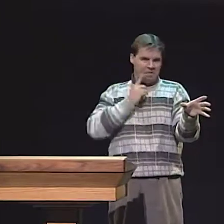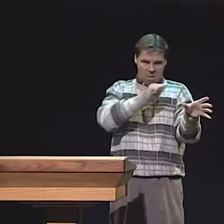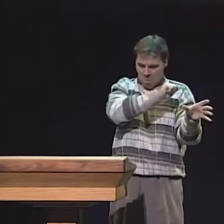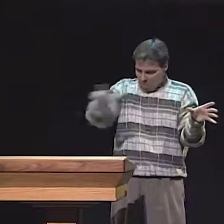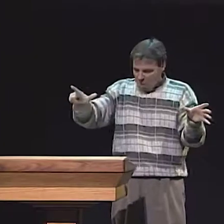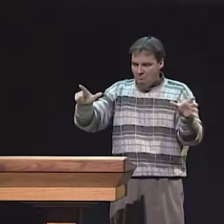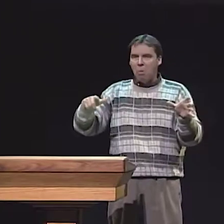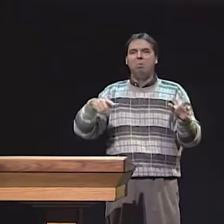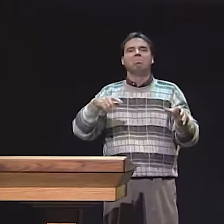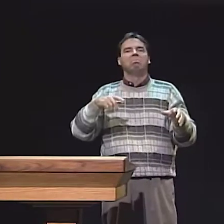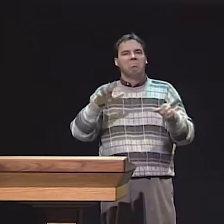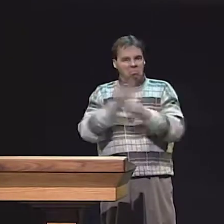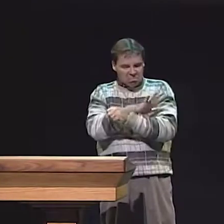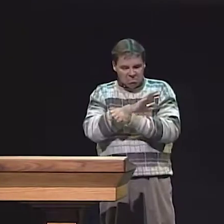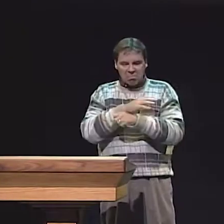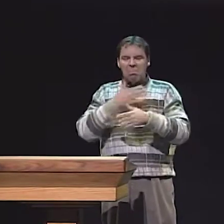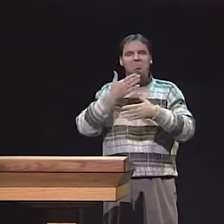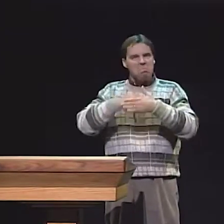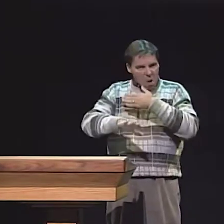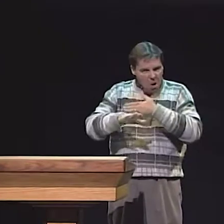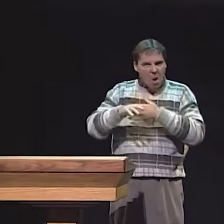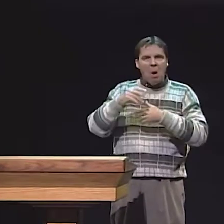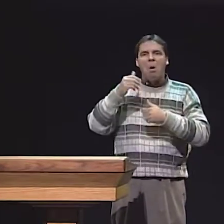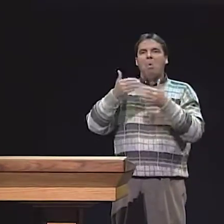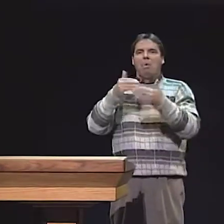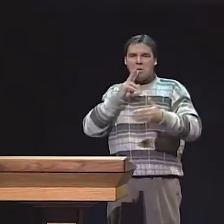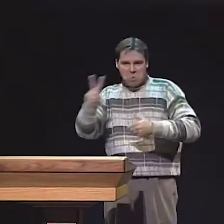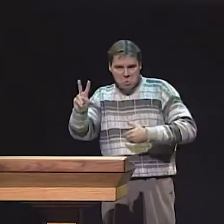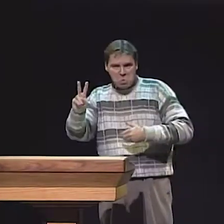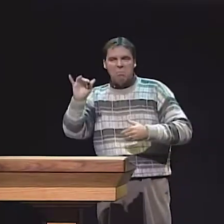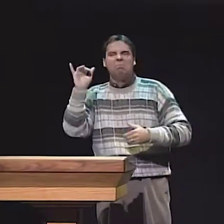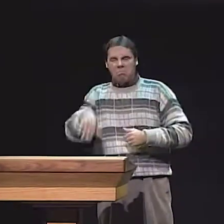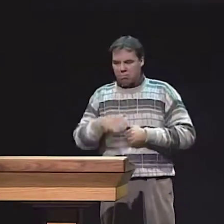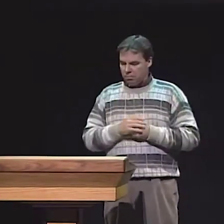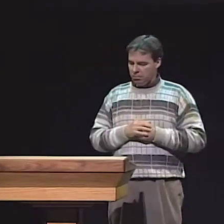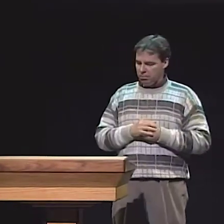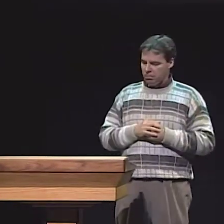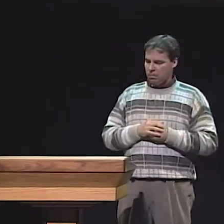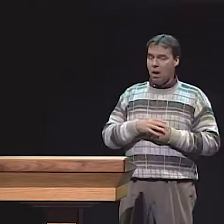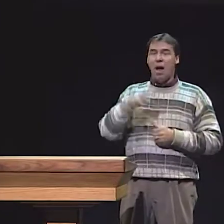IN FIRST, SECOND, AND THIRD GRADE, AND THE CHILDREN IN THE SECOND CLASS WERE FOURTH, FIFTH, AND SIXTH GRADE.